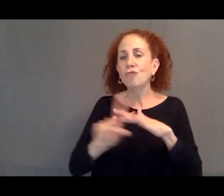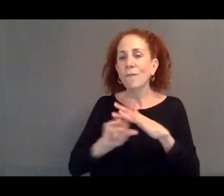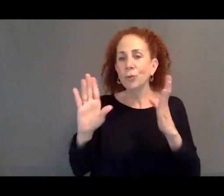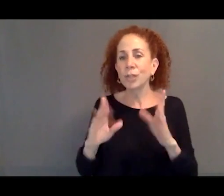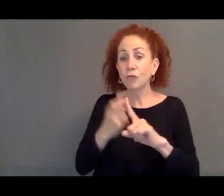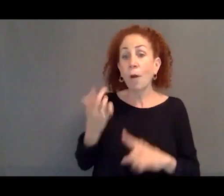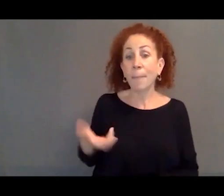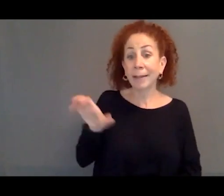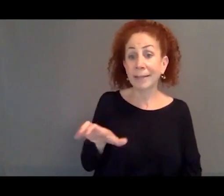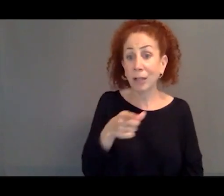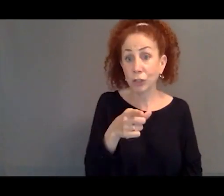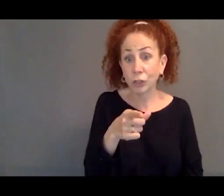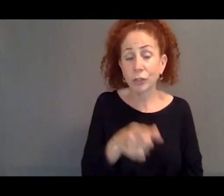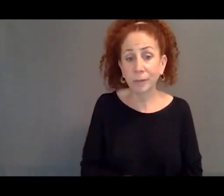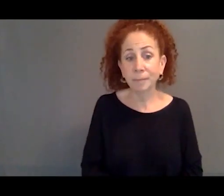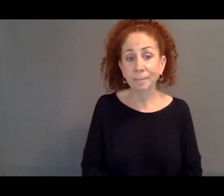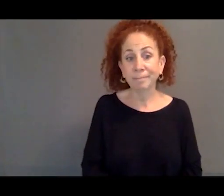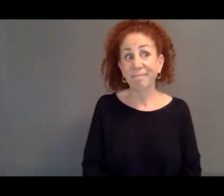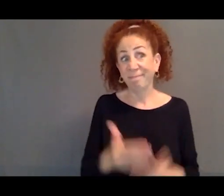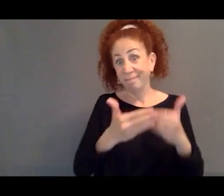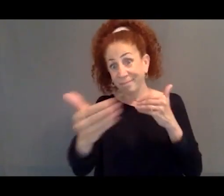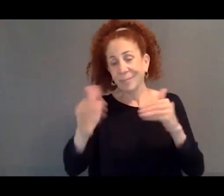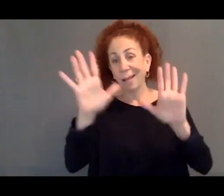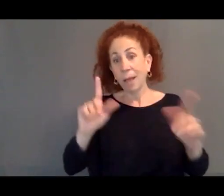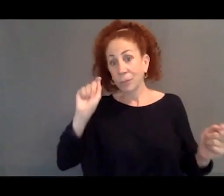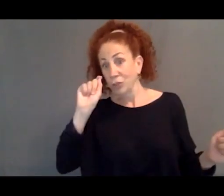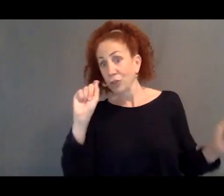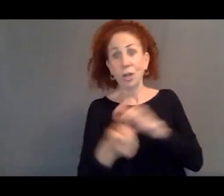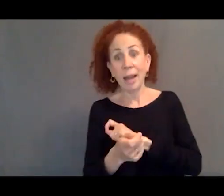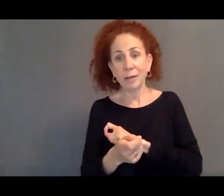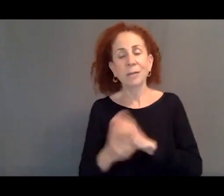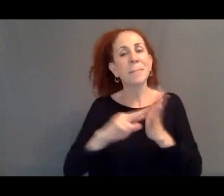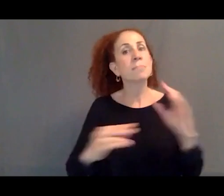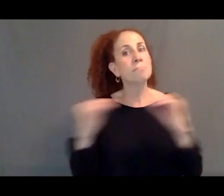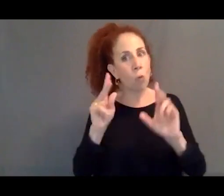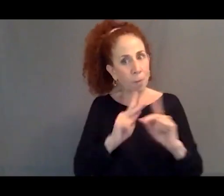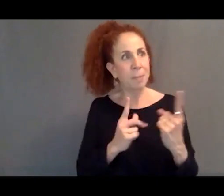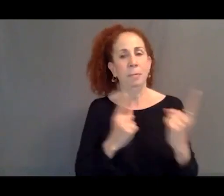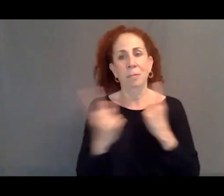As we move into this new period of climate change, there are going to be increasing numbers of people who are displaced.